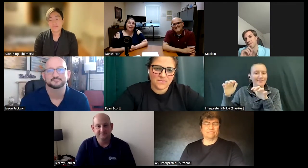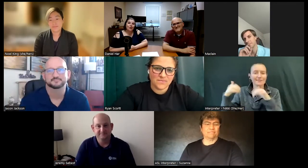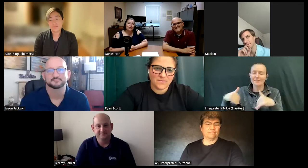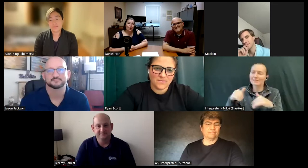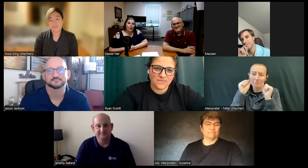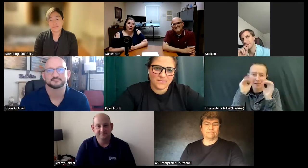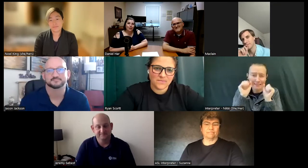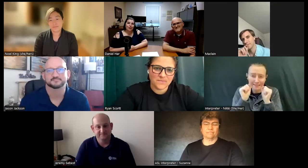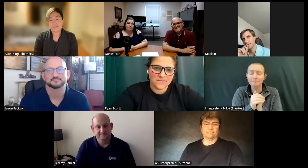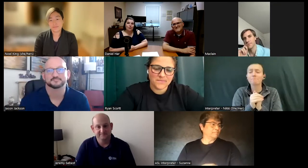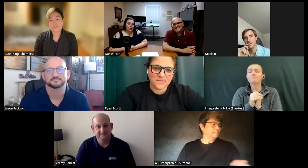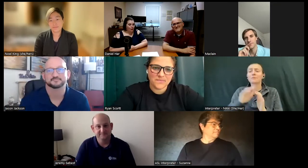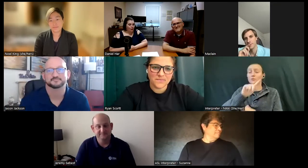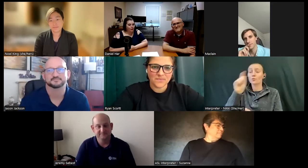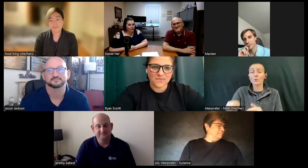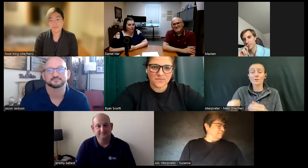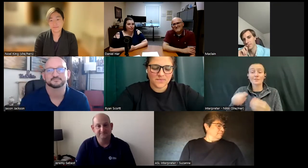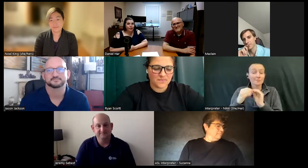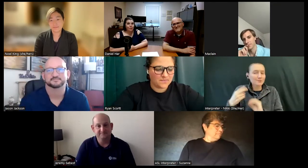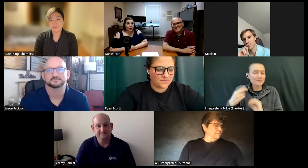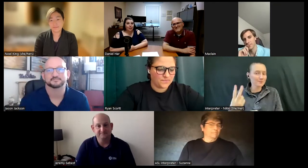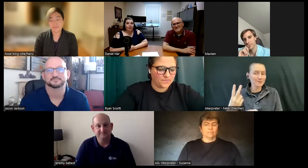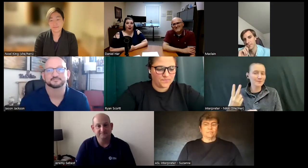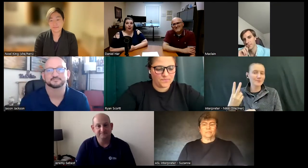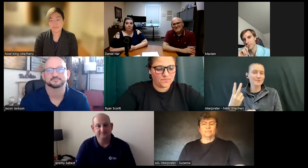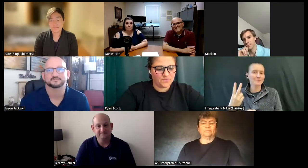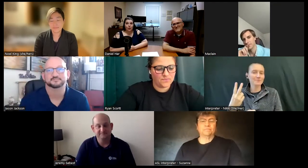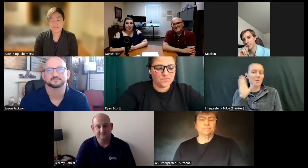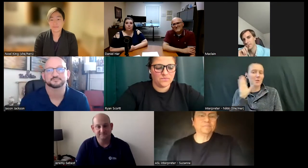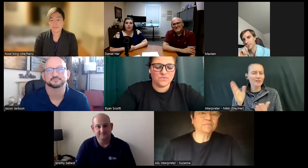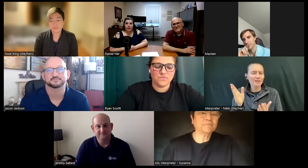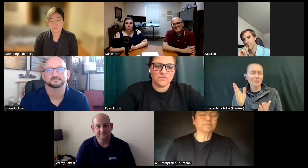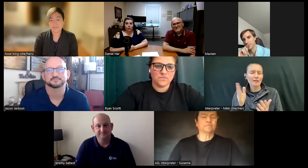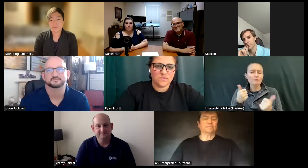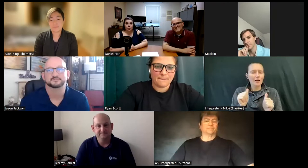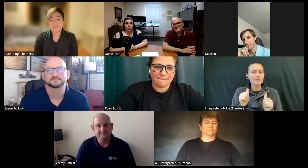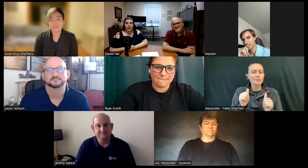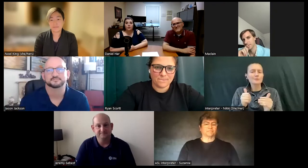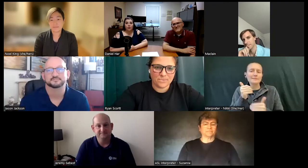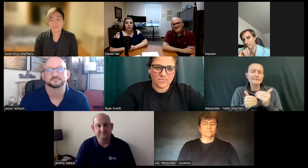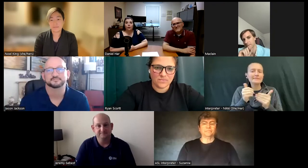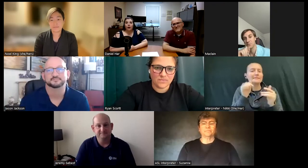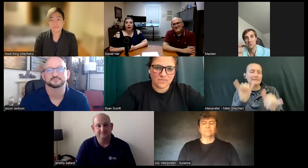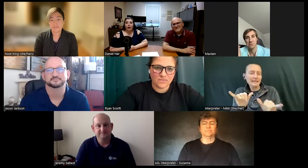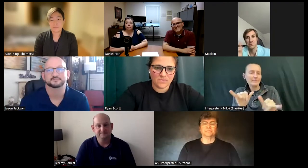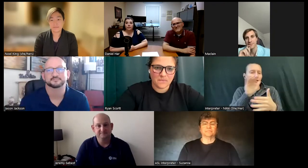So, question number two and we're going to try to keep with the same order each time. So,